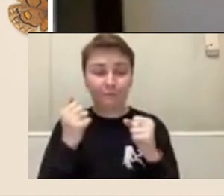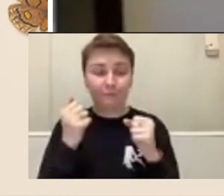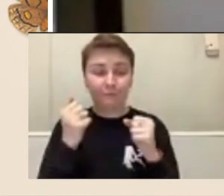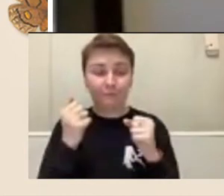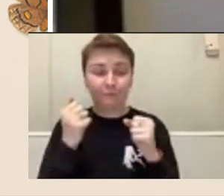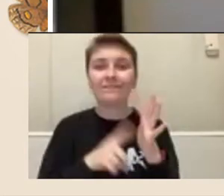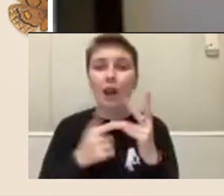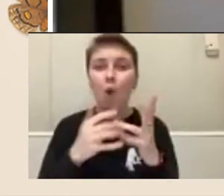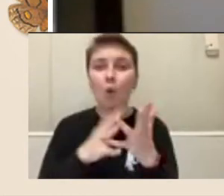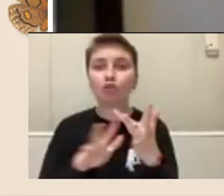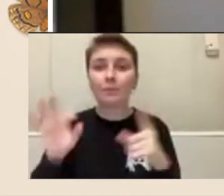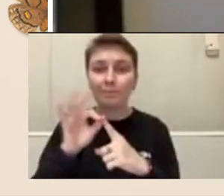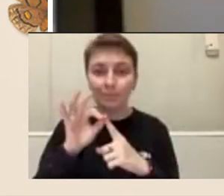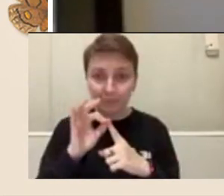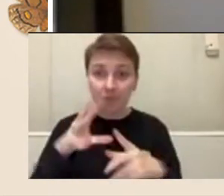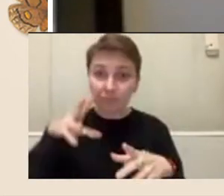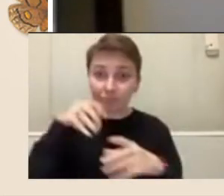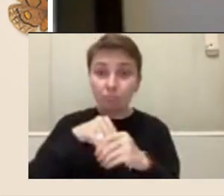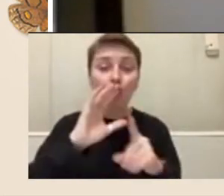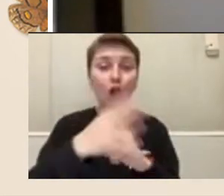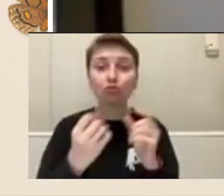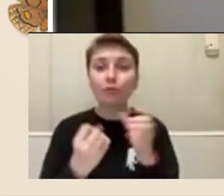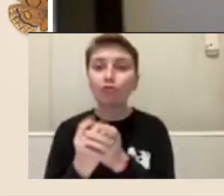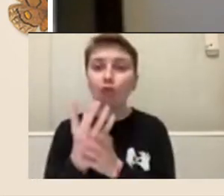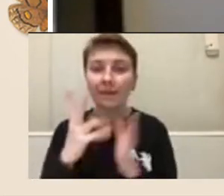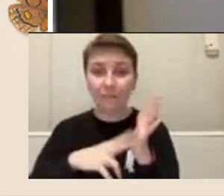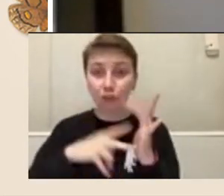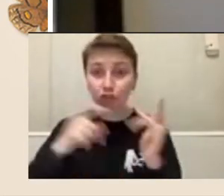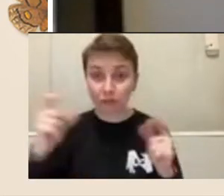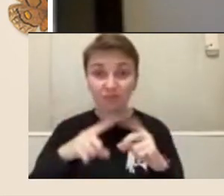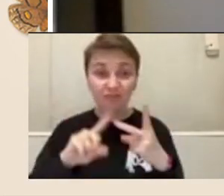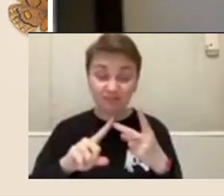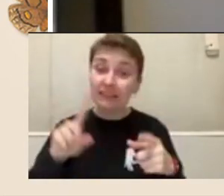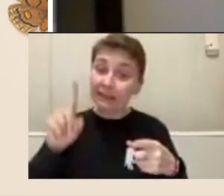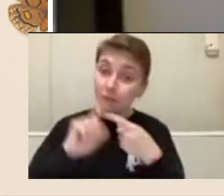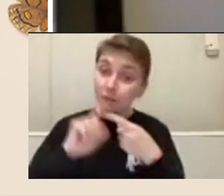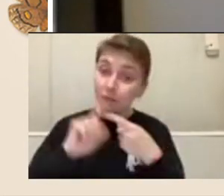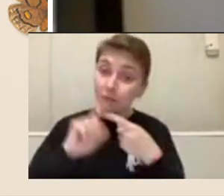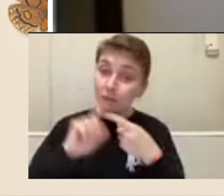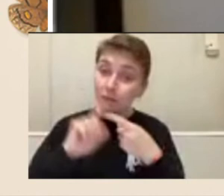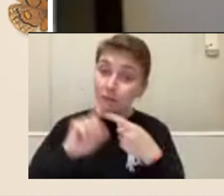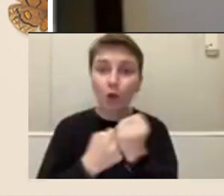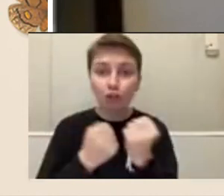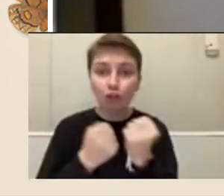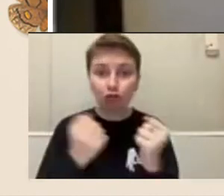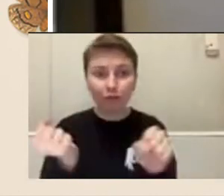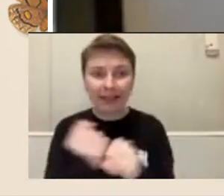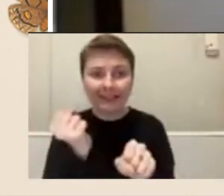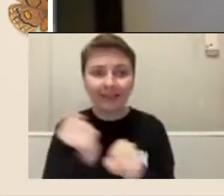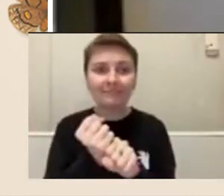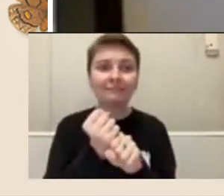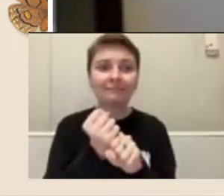growth in Victoria and to continue to support the creative and cultural sectors impacted so heavily